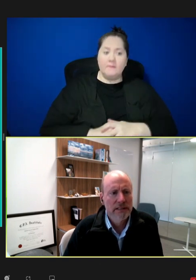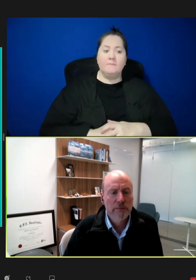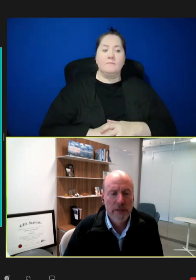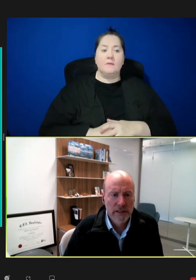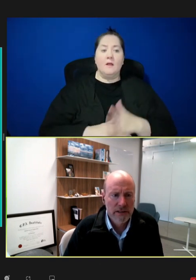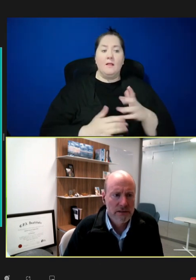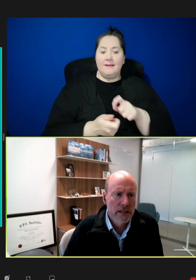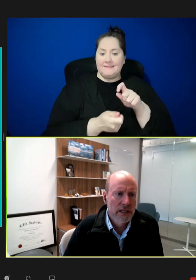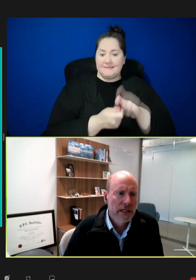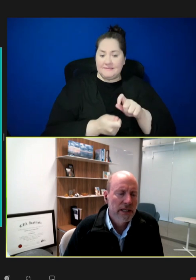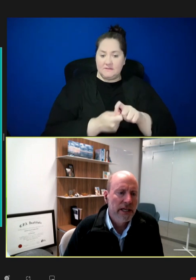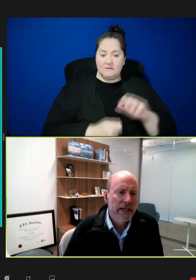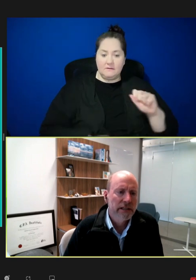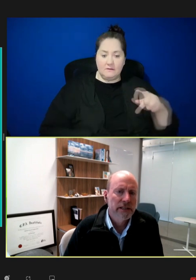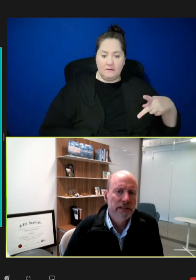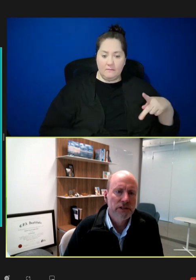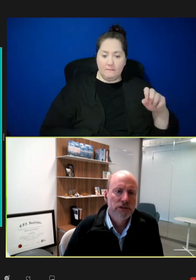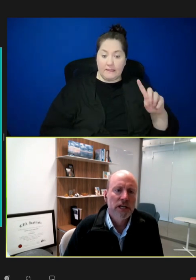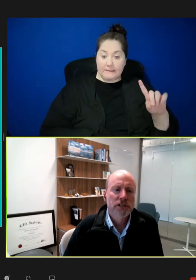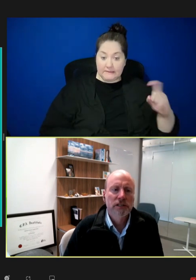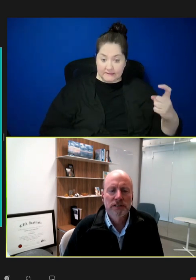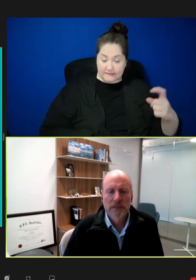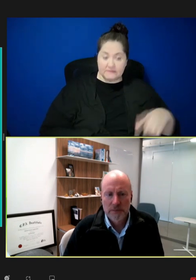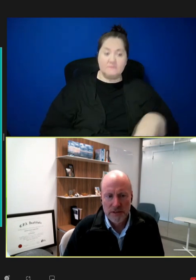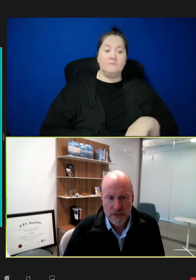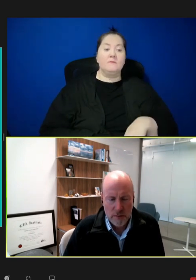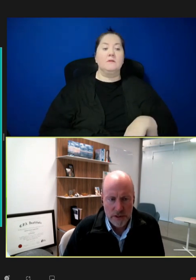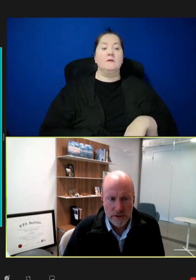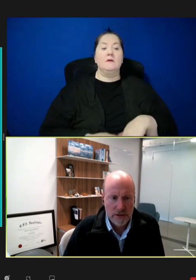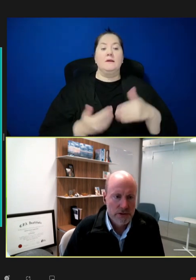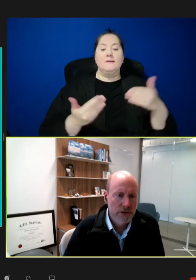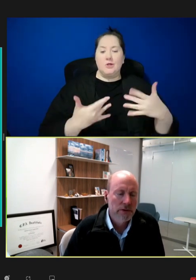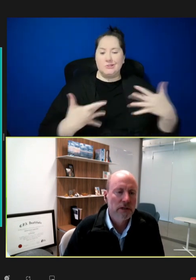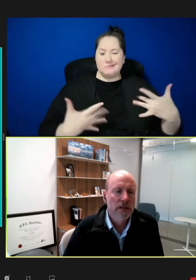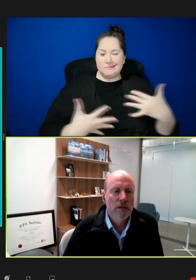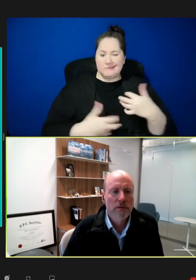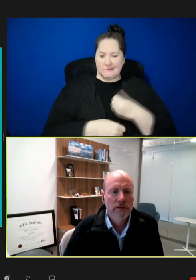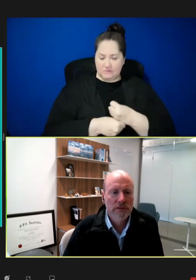in the appendix and in the introduction is summary. And I'll show you a couple of those